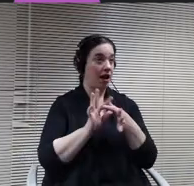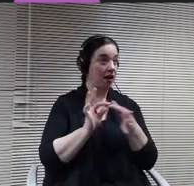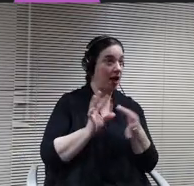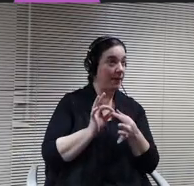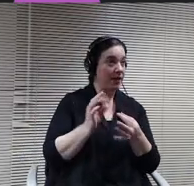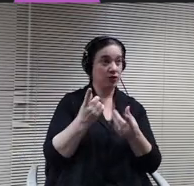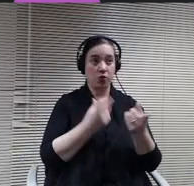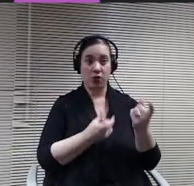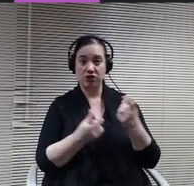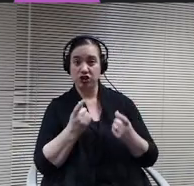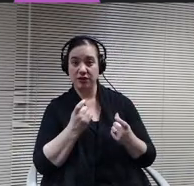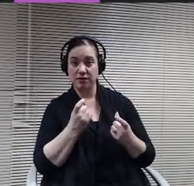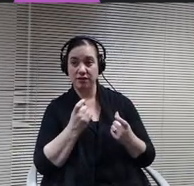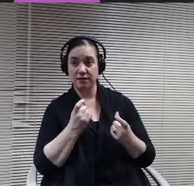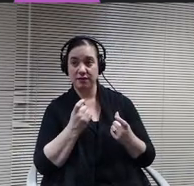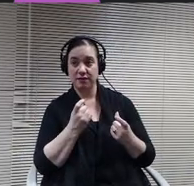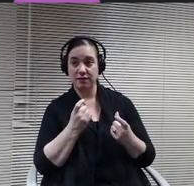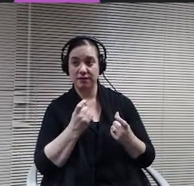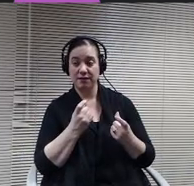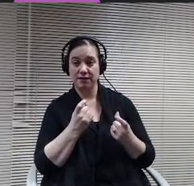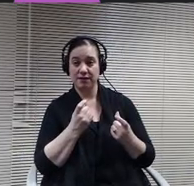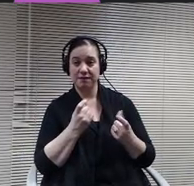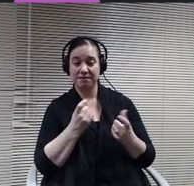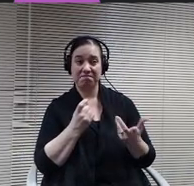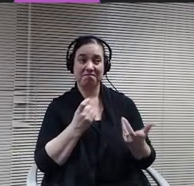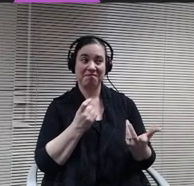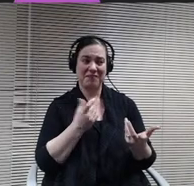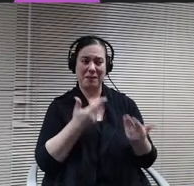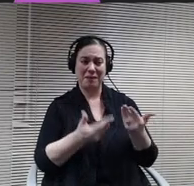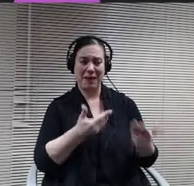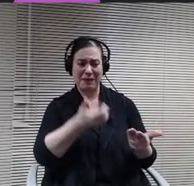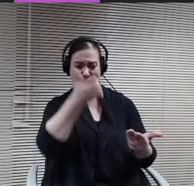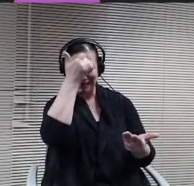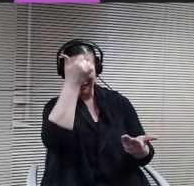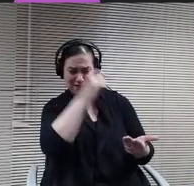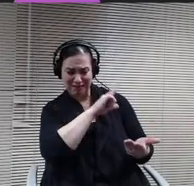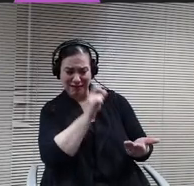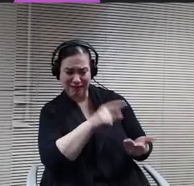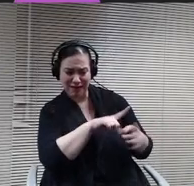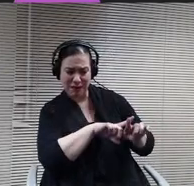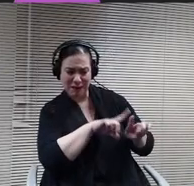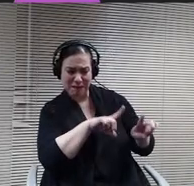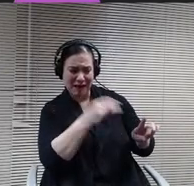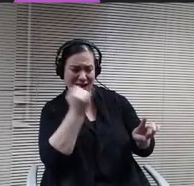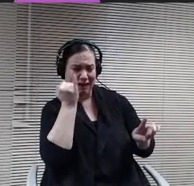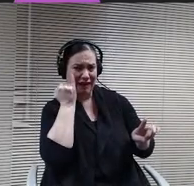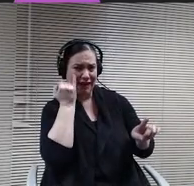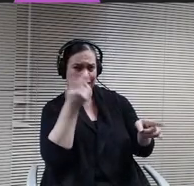It might be a dumb question, Doctor Peterson, but let's say there weren't any local newspapers. And what would we do